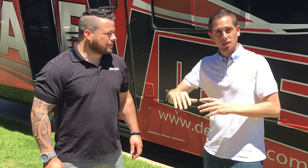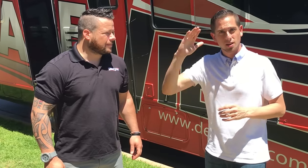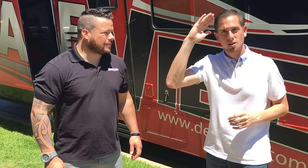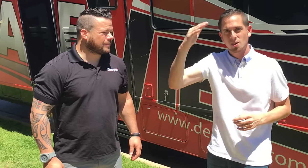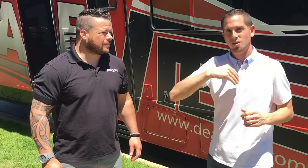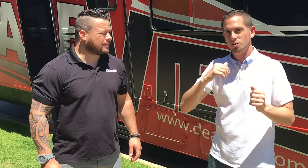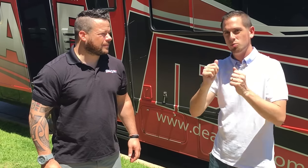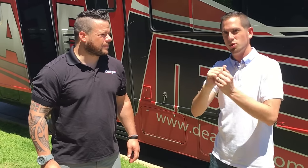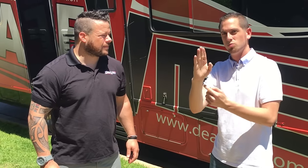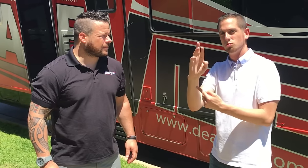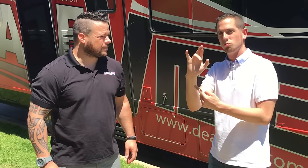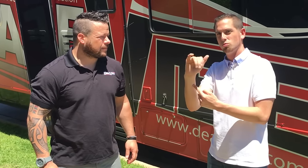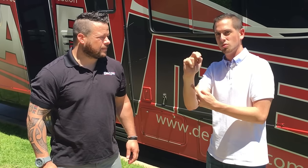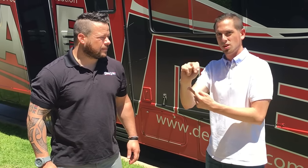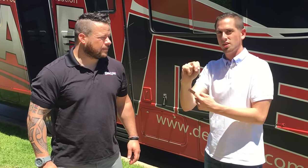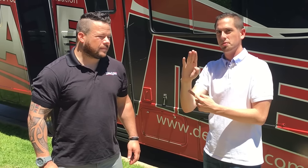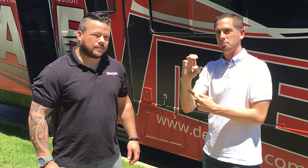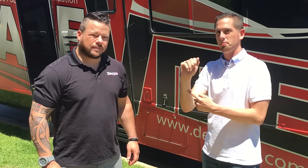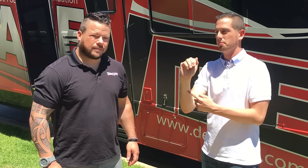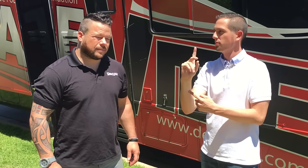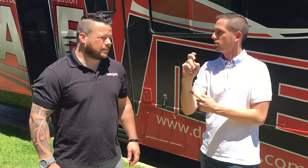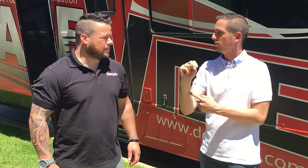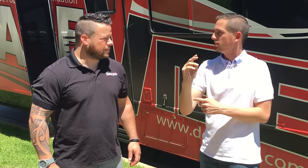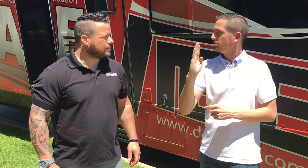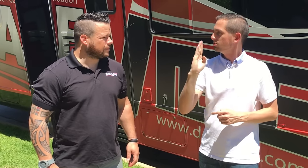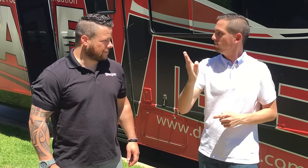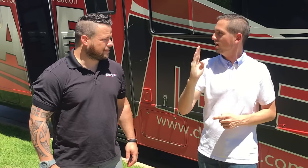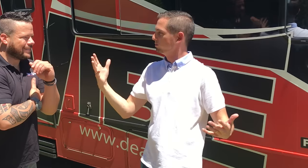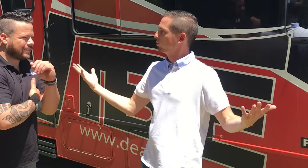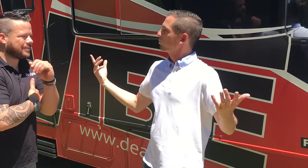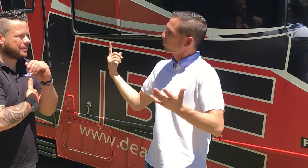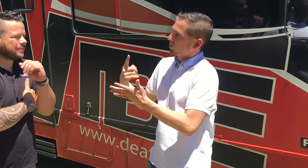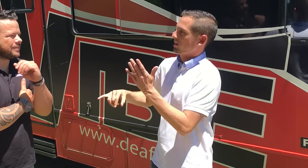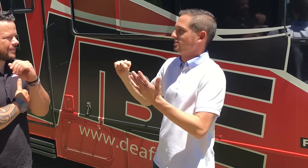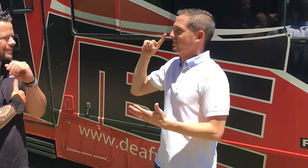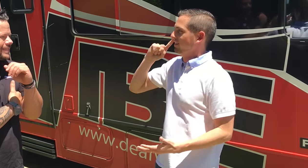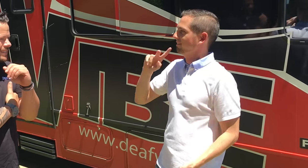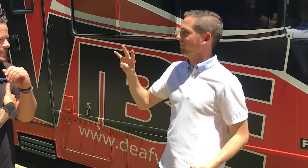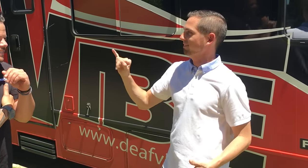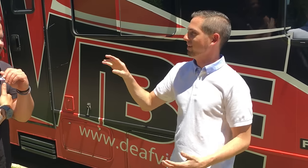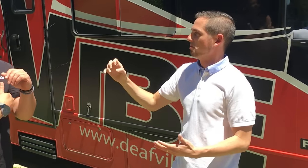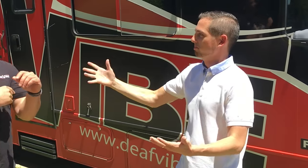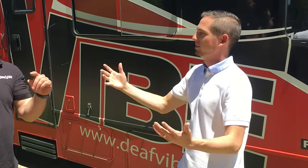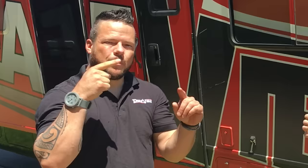Alex: Hello, I'm with Brian Bearden. What is DeafVibe?